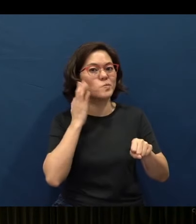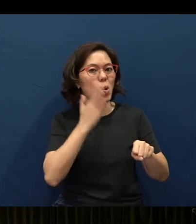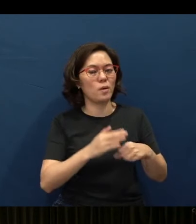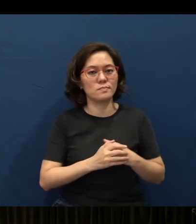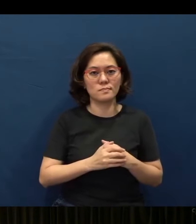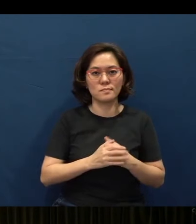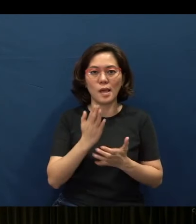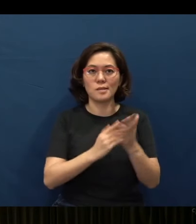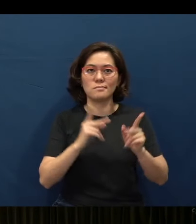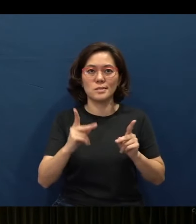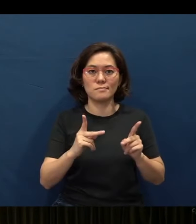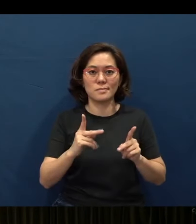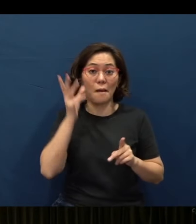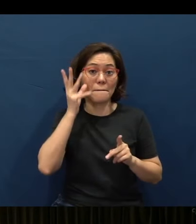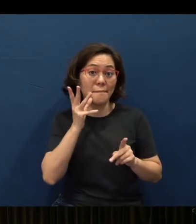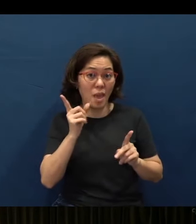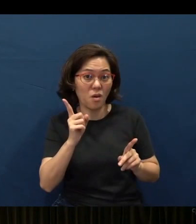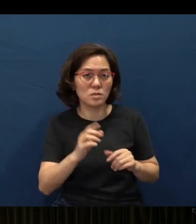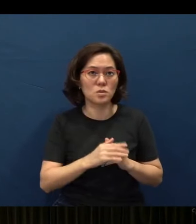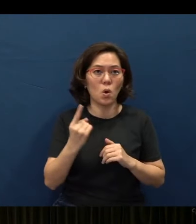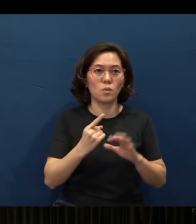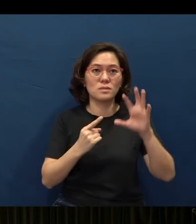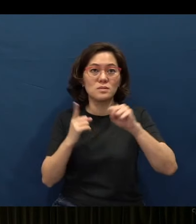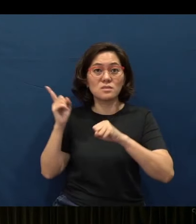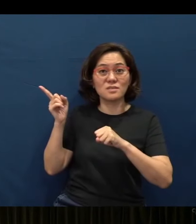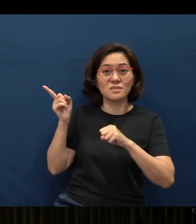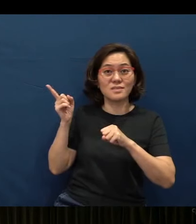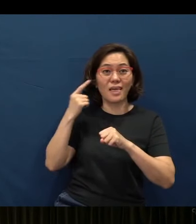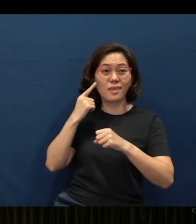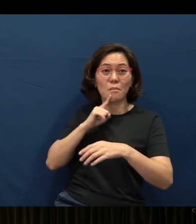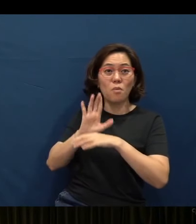Some people, parents especially, hang on to this and think that this is a promise -